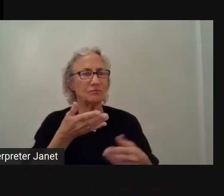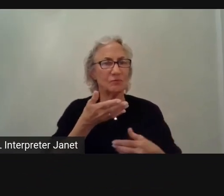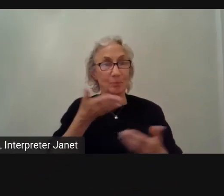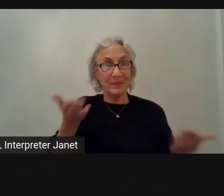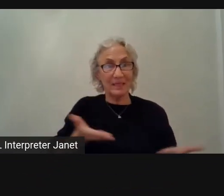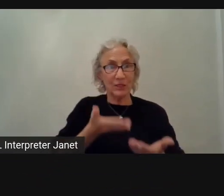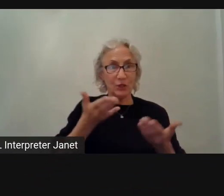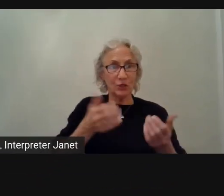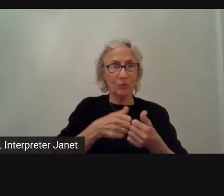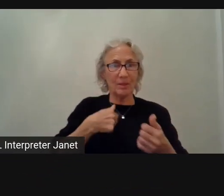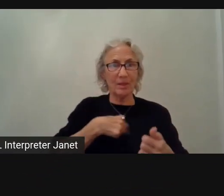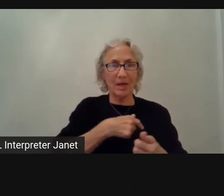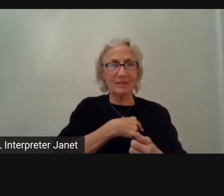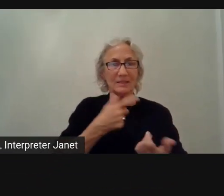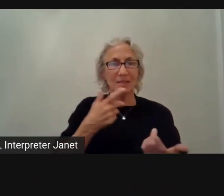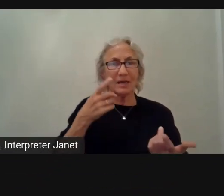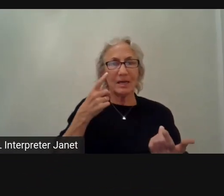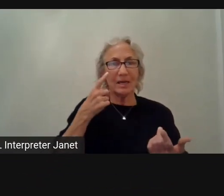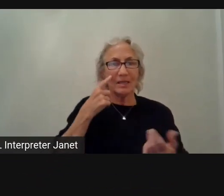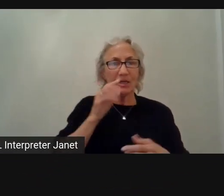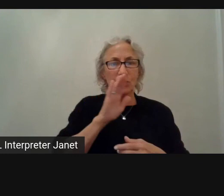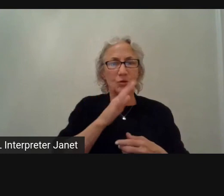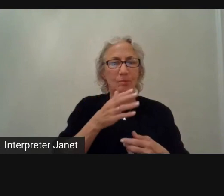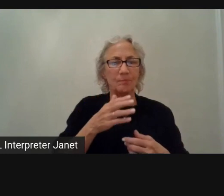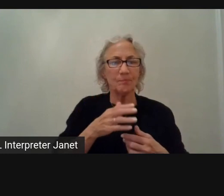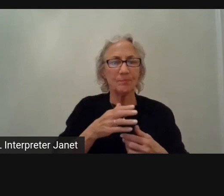I think all of your education-- oh, they took him away. Never mind. Sorry, Maciek.